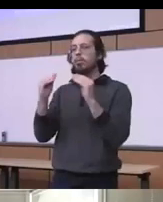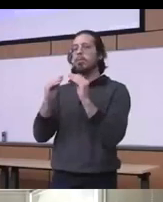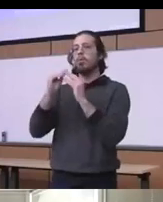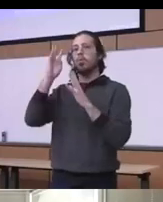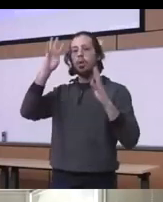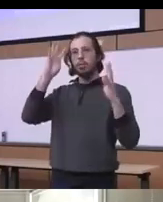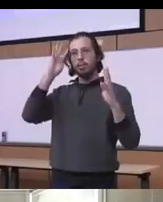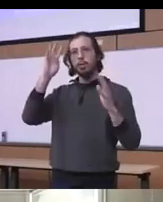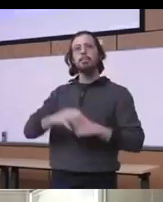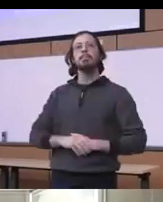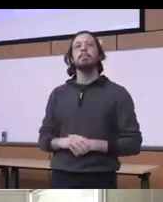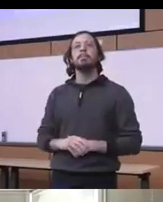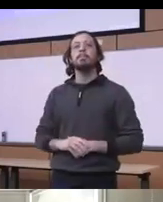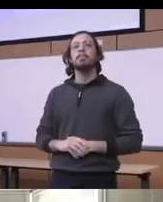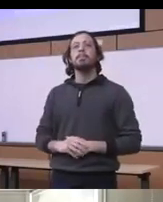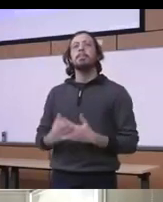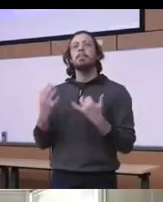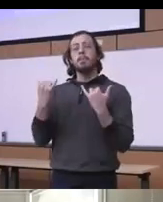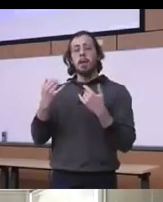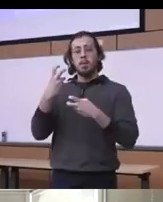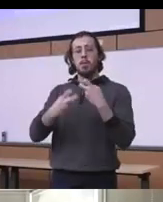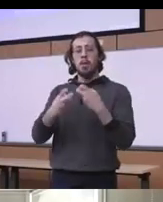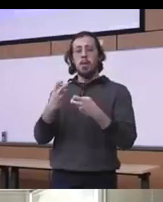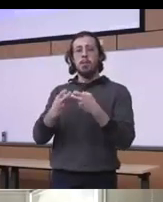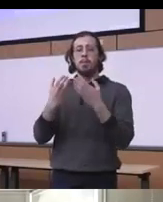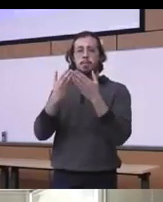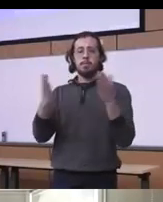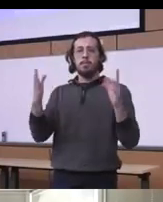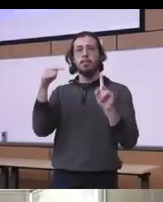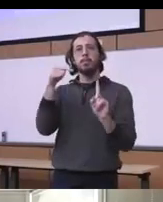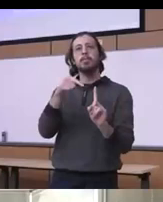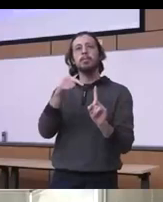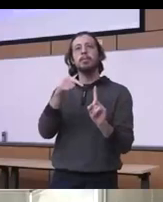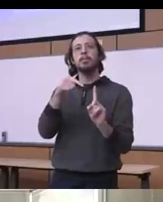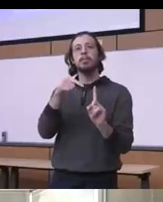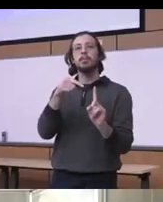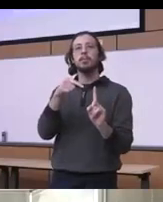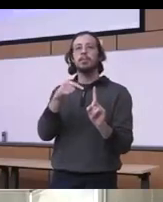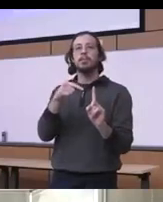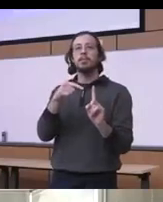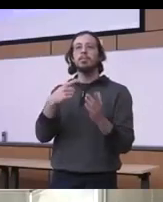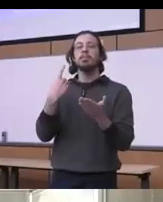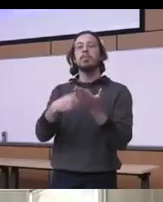so scope up the problem you know I'm let's talk about now you know the visual inequities putting